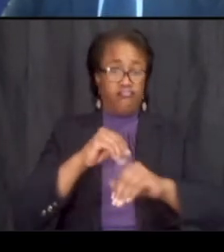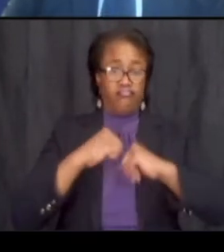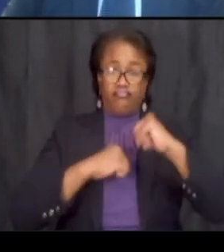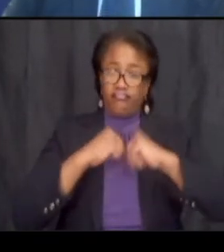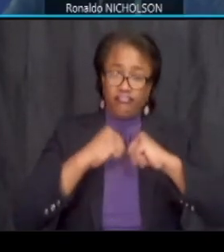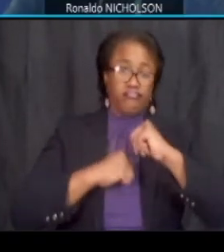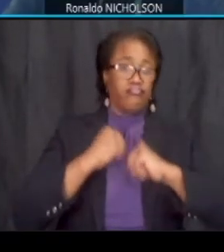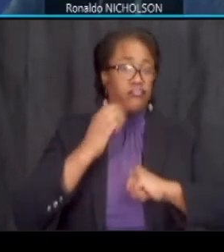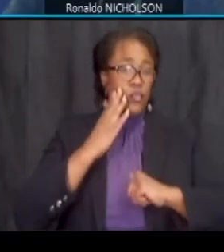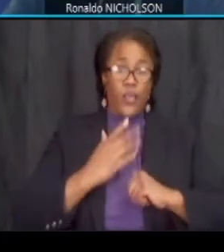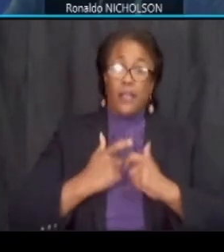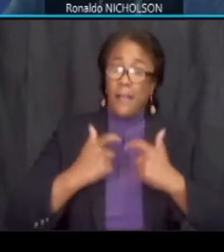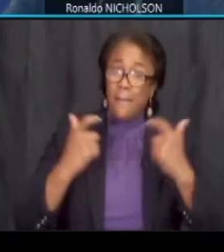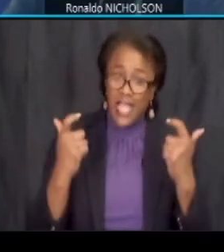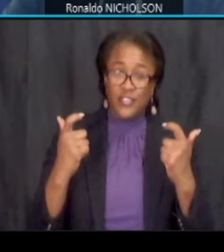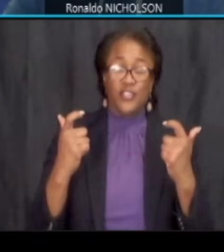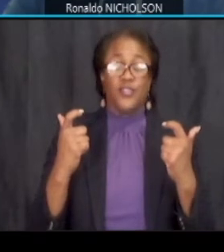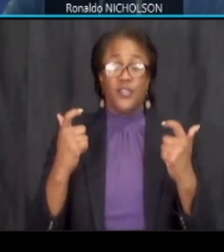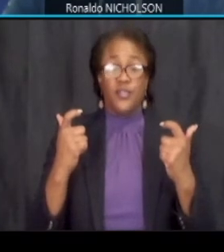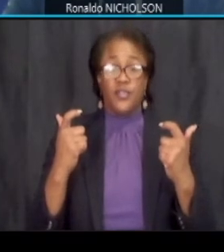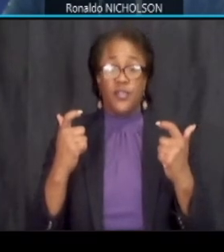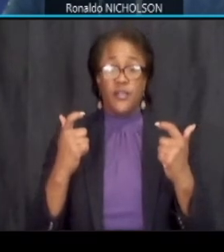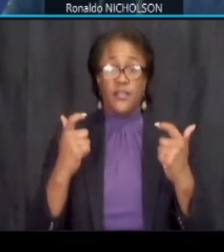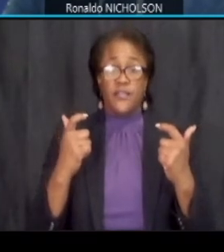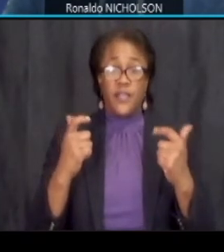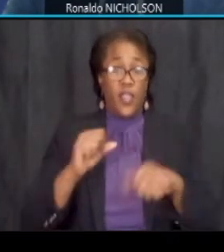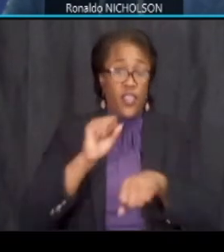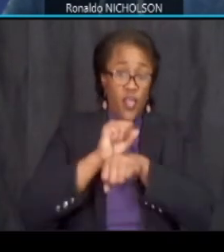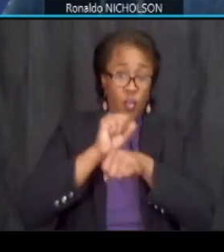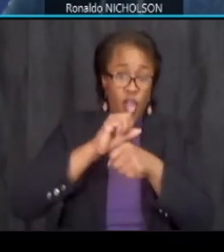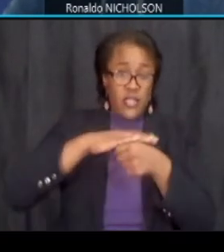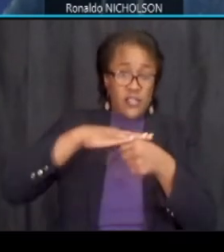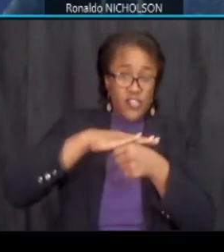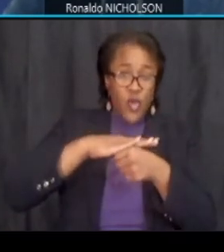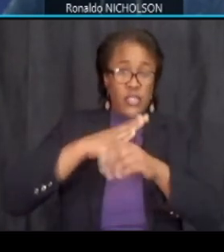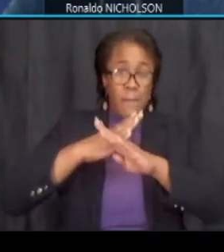and the work zones barriers should be obeyed